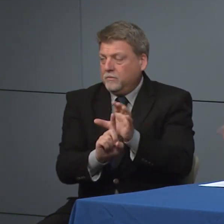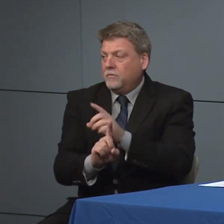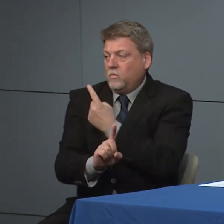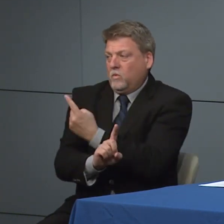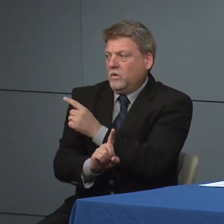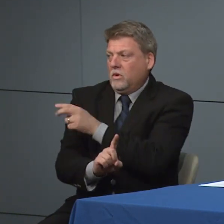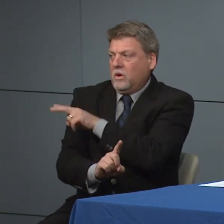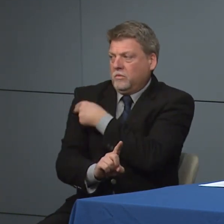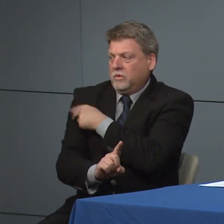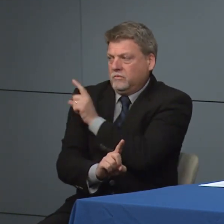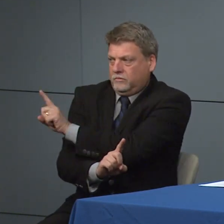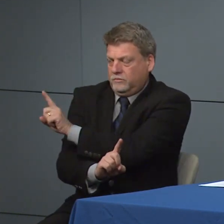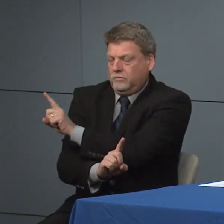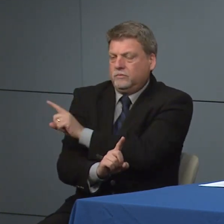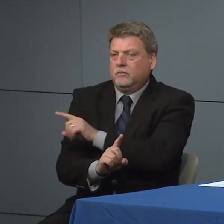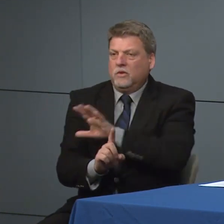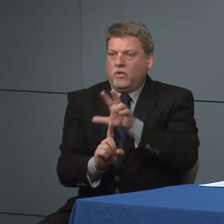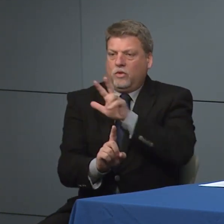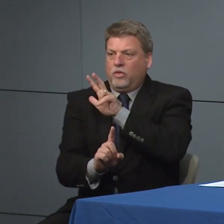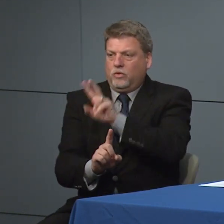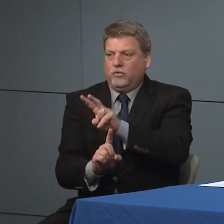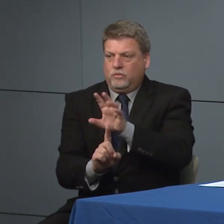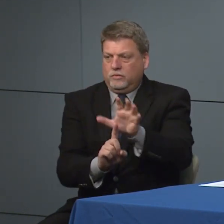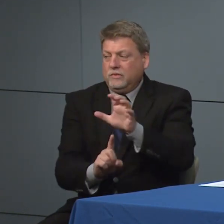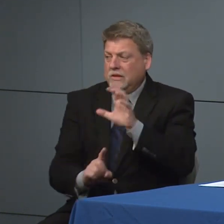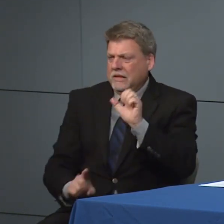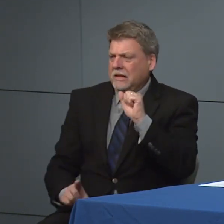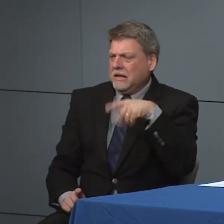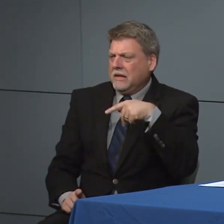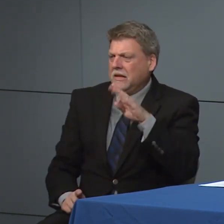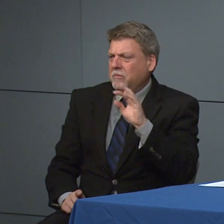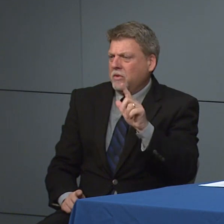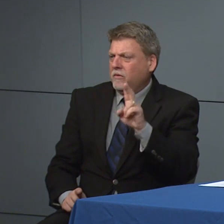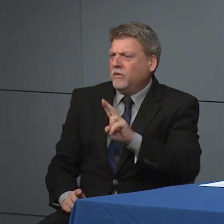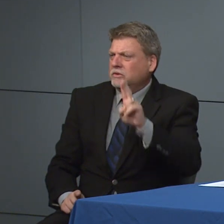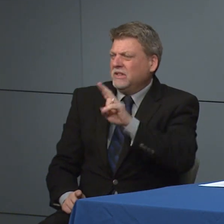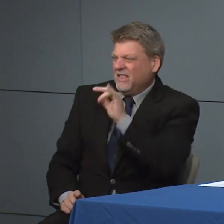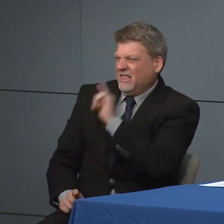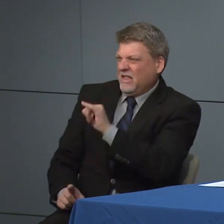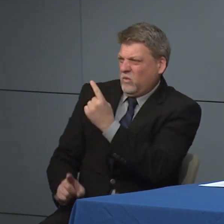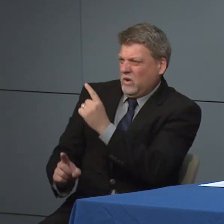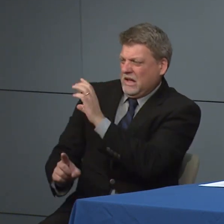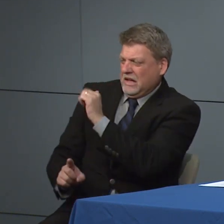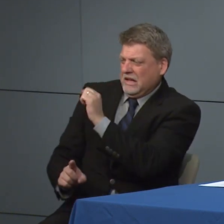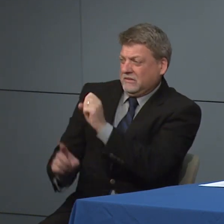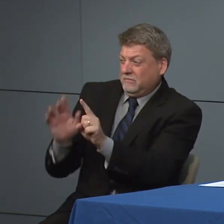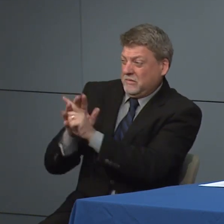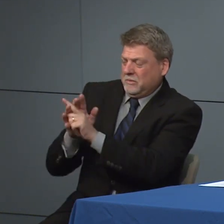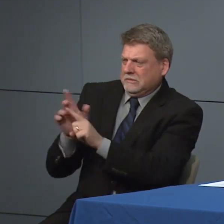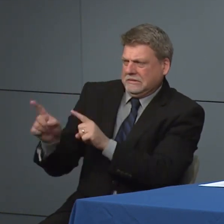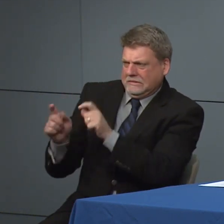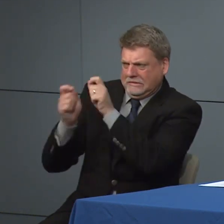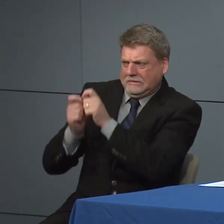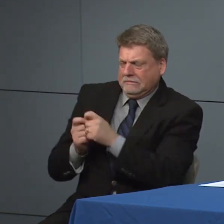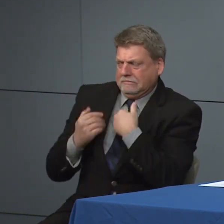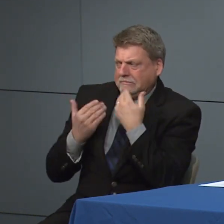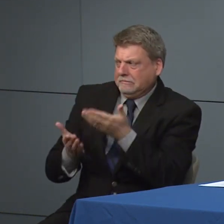hospital care. I don't know the details of the Campbell one so I can't provide details on on that on that question what